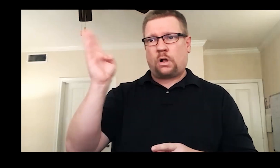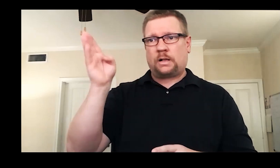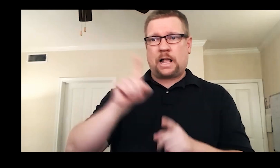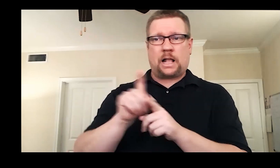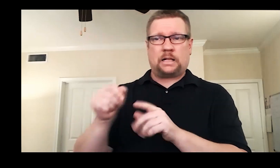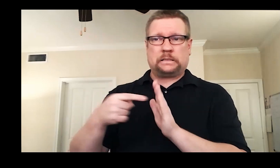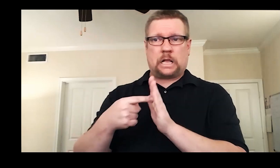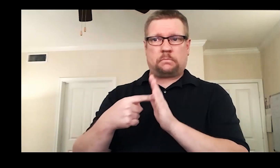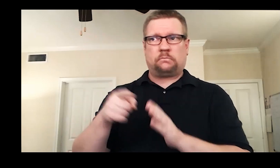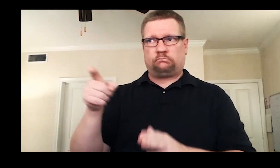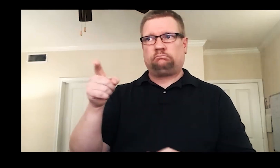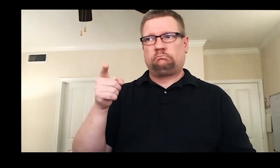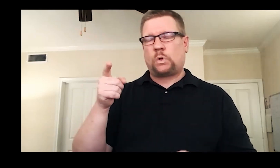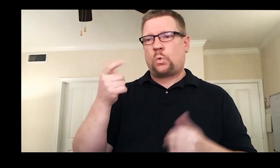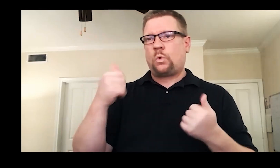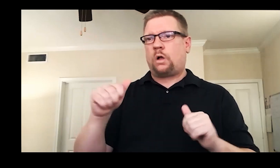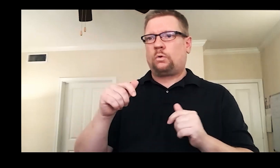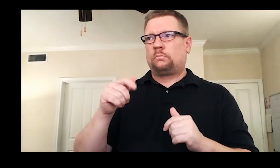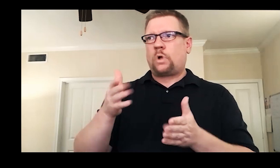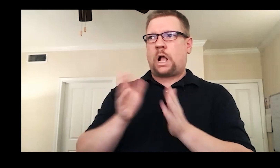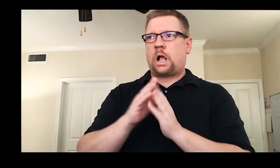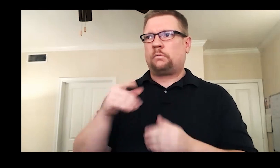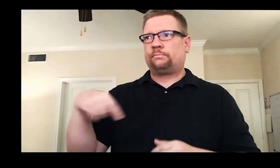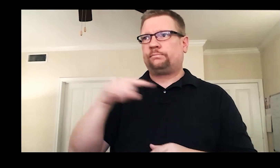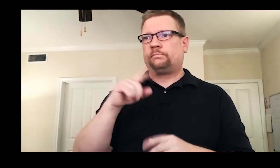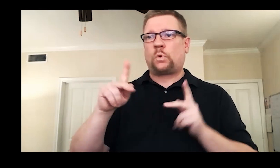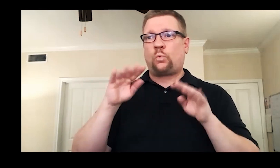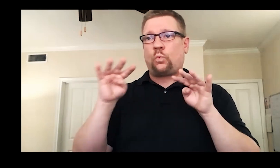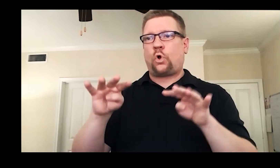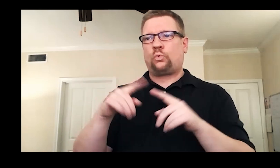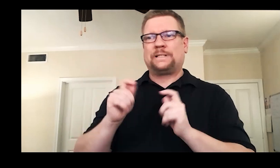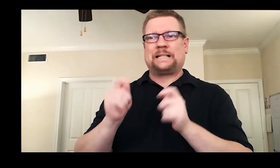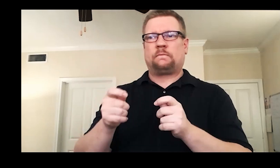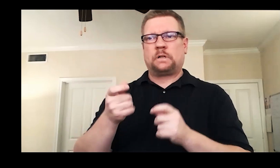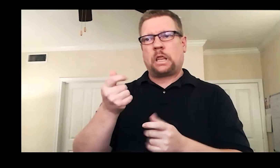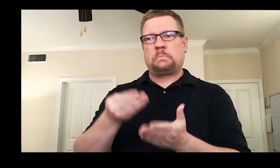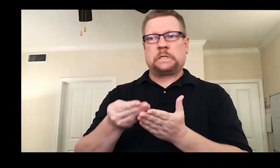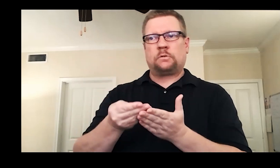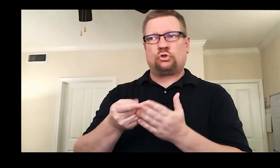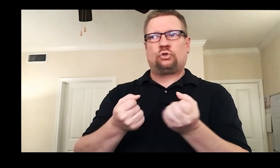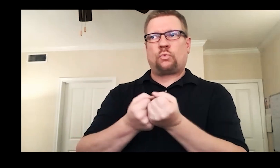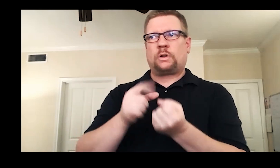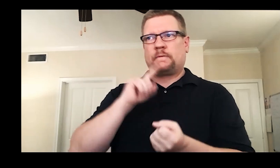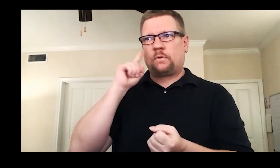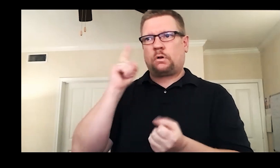What I’m seeing, at least in Deaf Broadway, is an ask for monetary donations to allocate